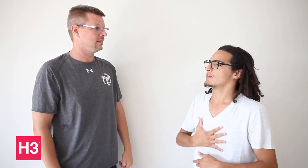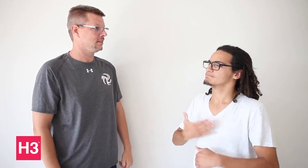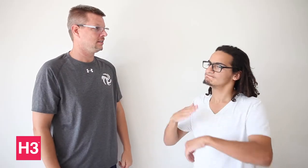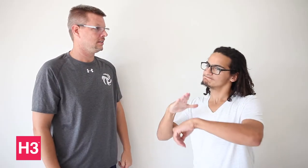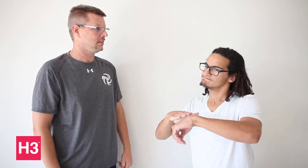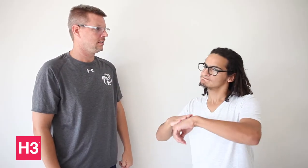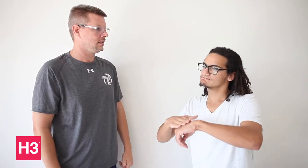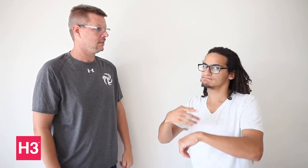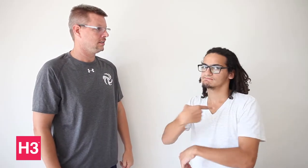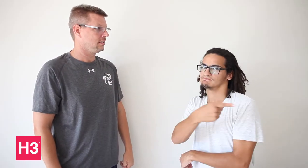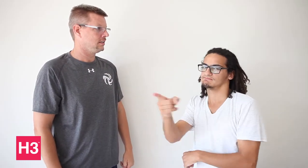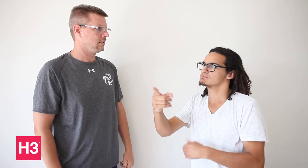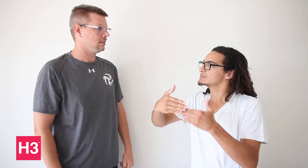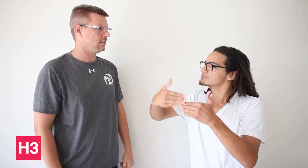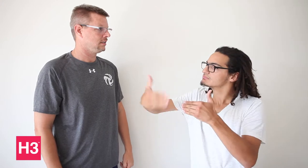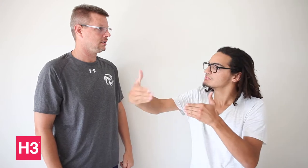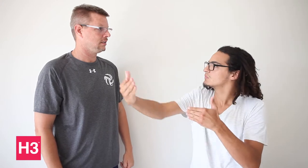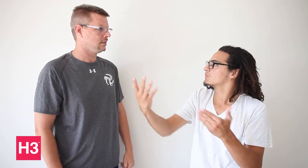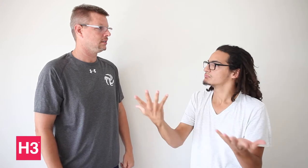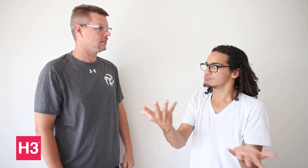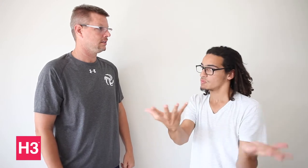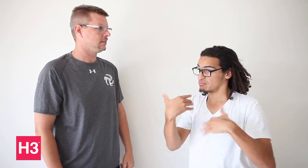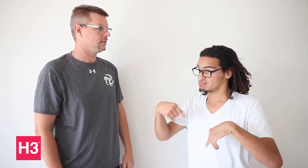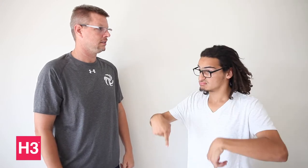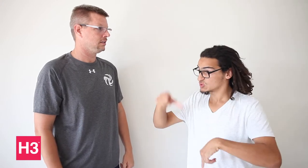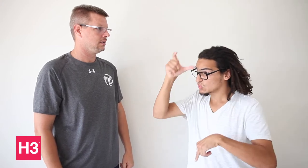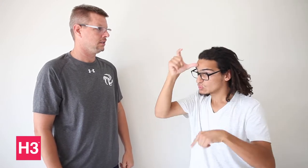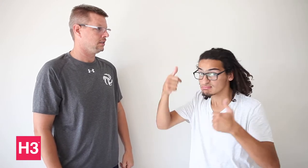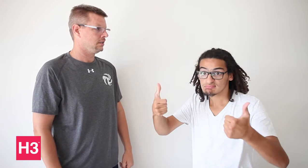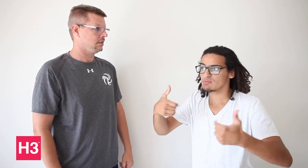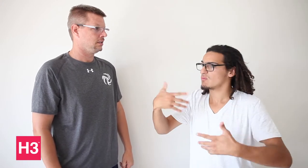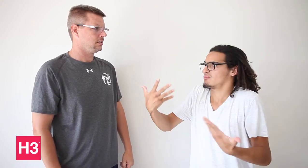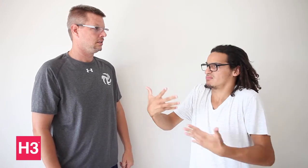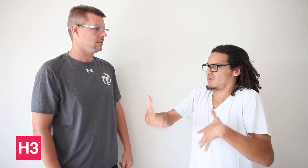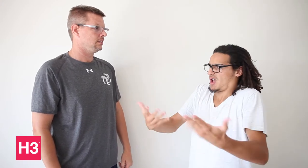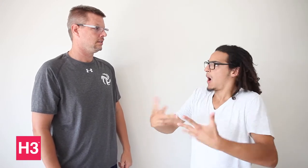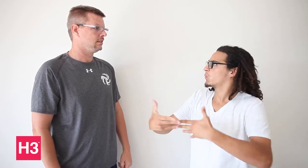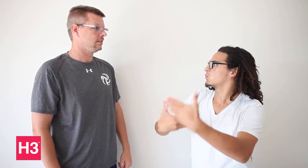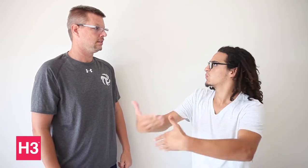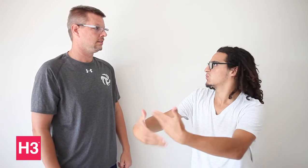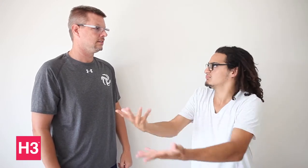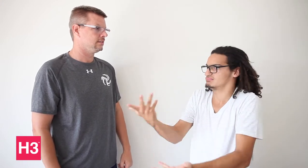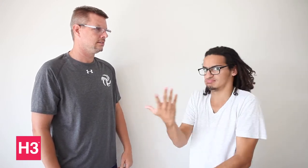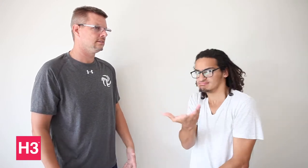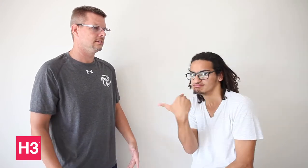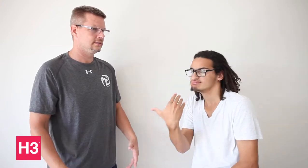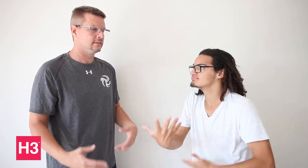Do you have any advice for future athletes or about Turkey?